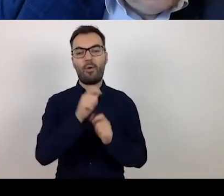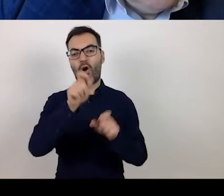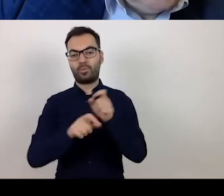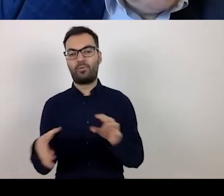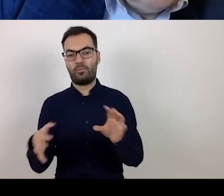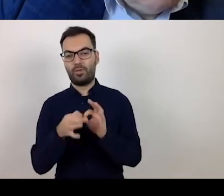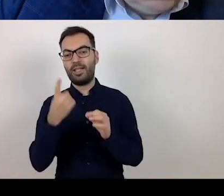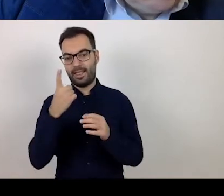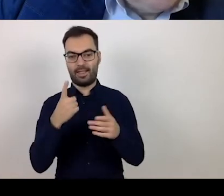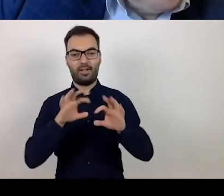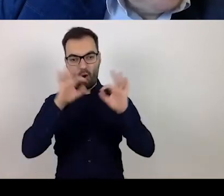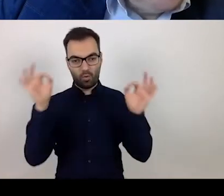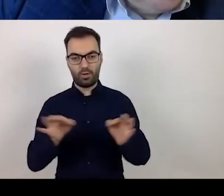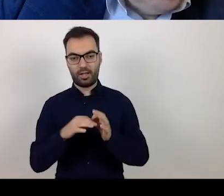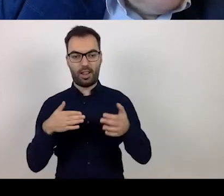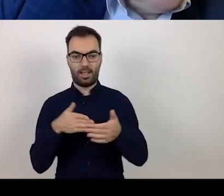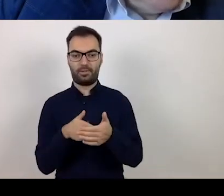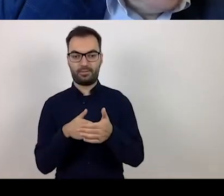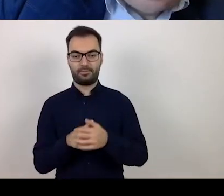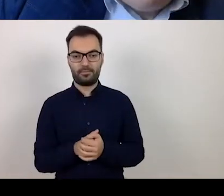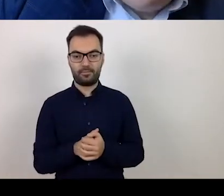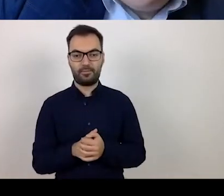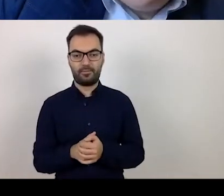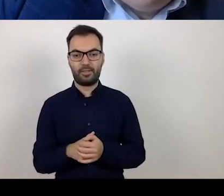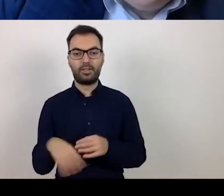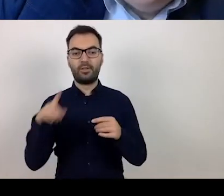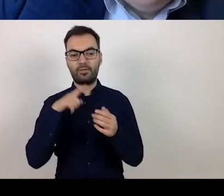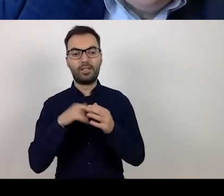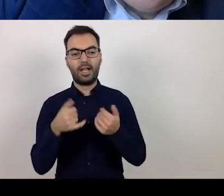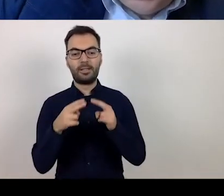Very often when verifying the eligibility for state aid